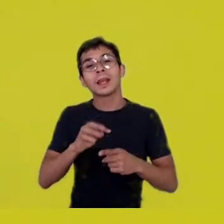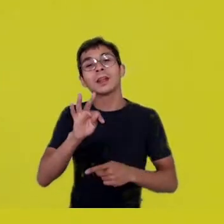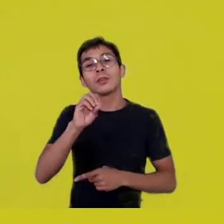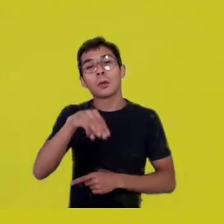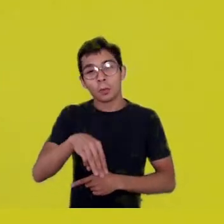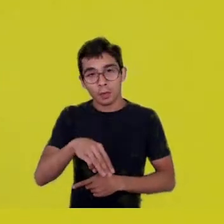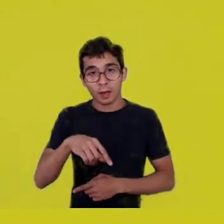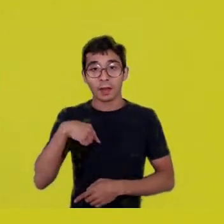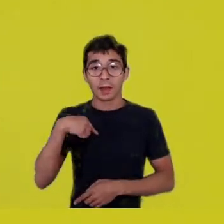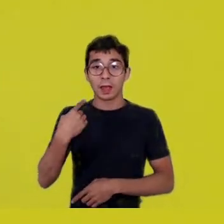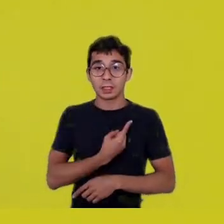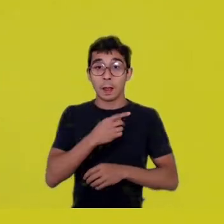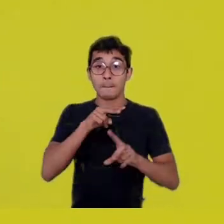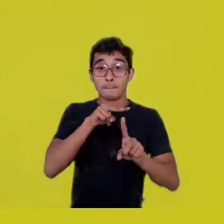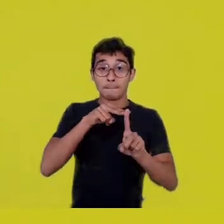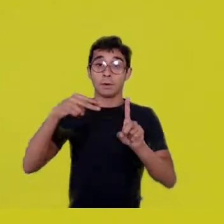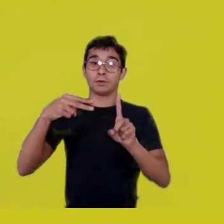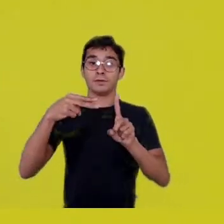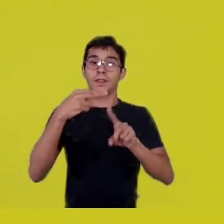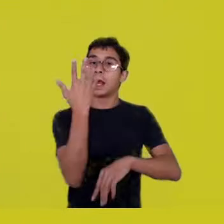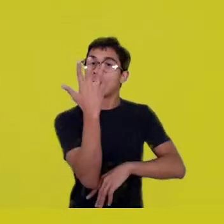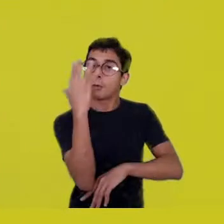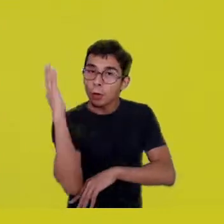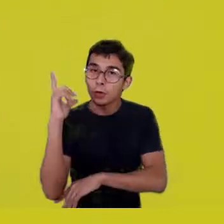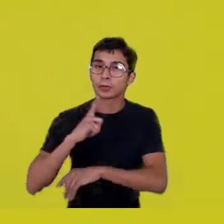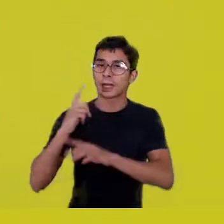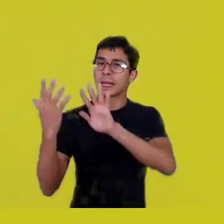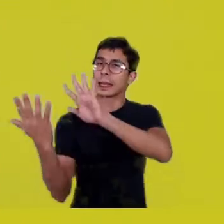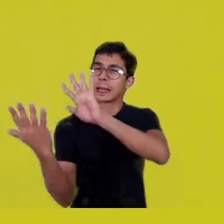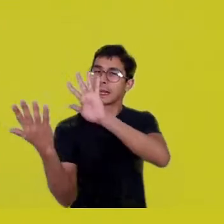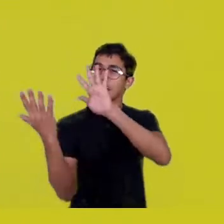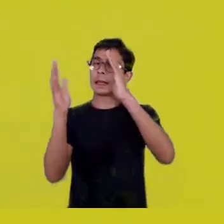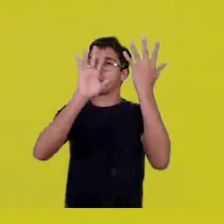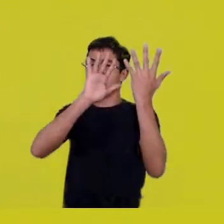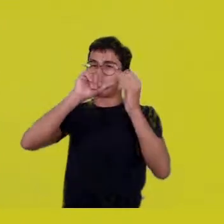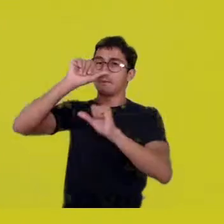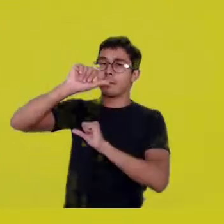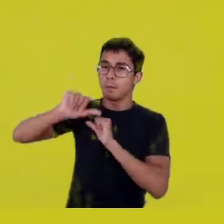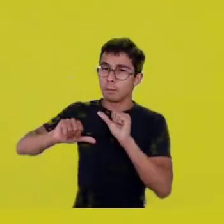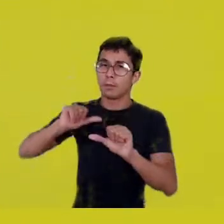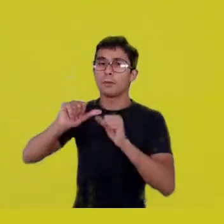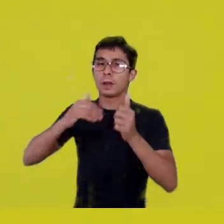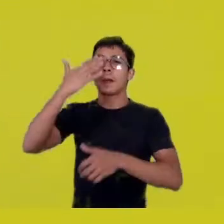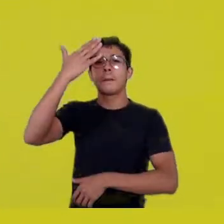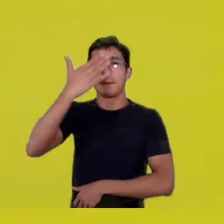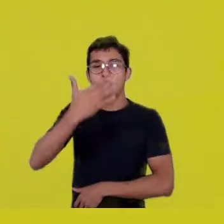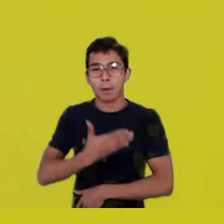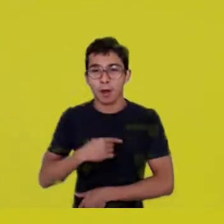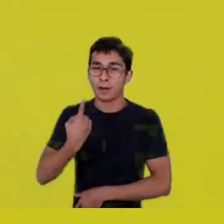there are climate changes, which show we chose the wrong way to live...